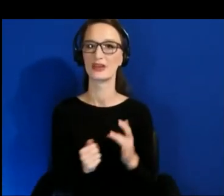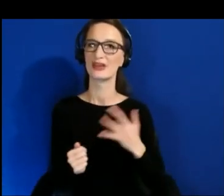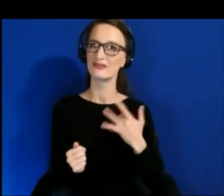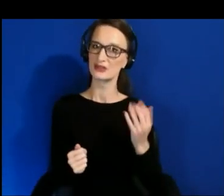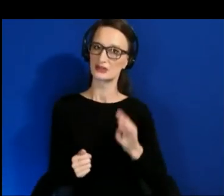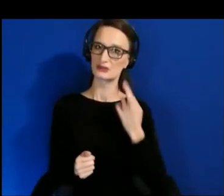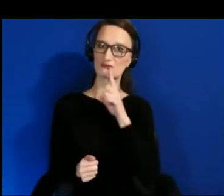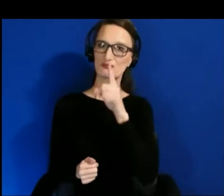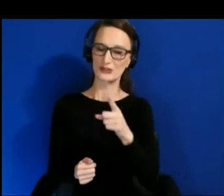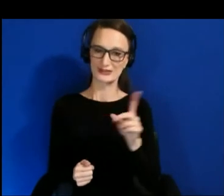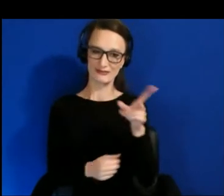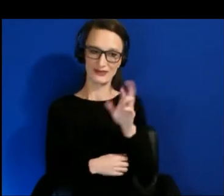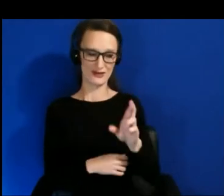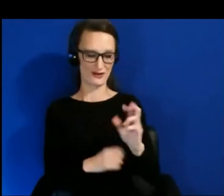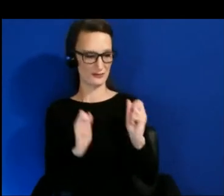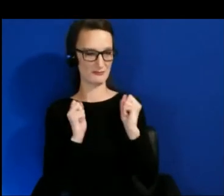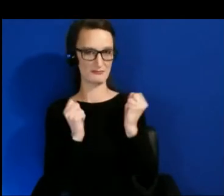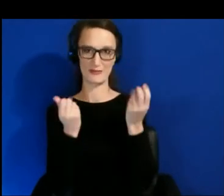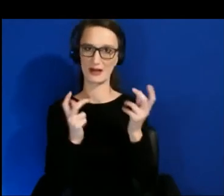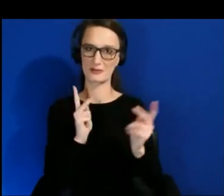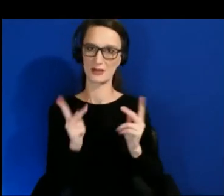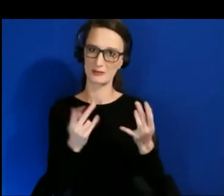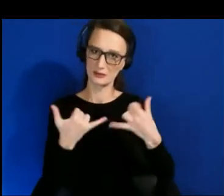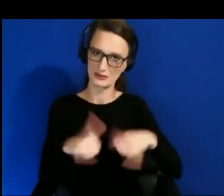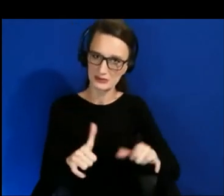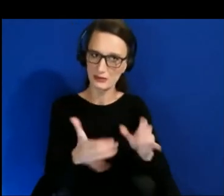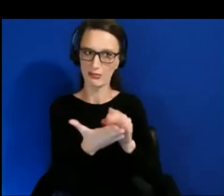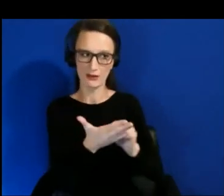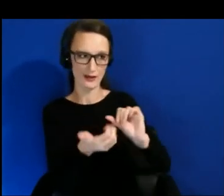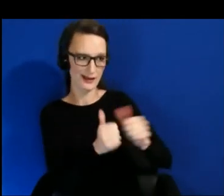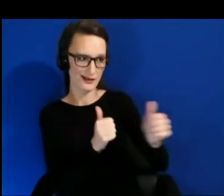and interact, and simply live within these worlds.